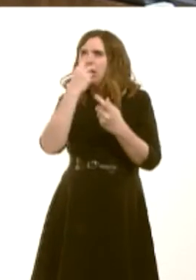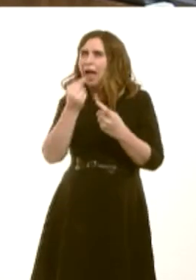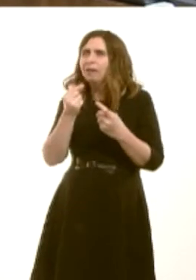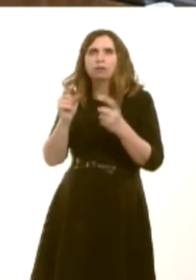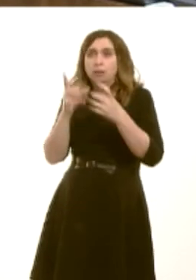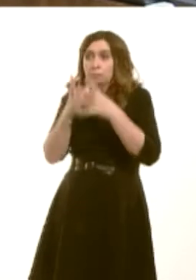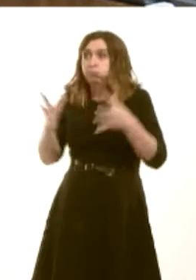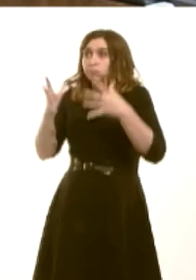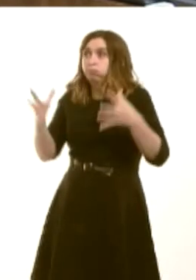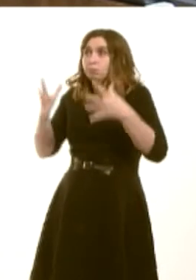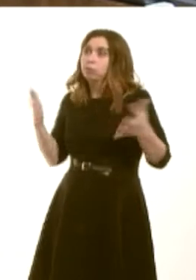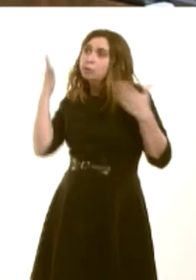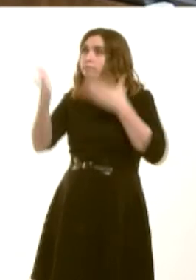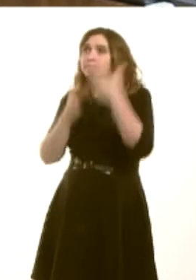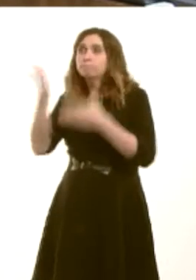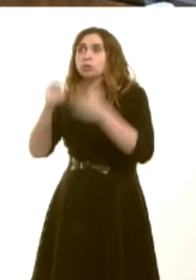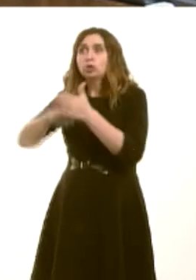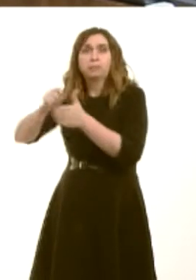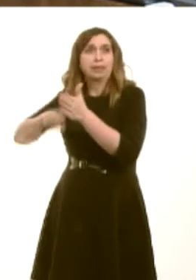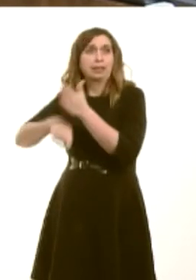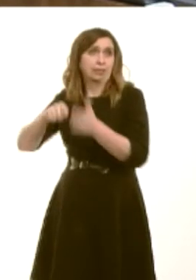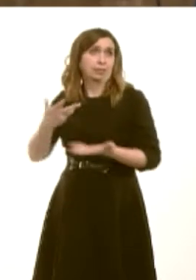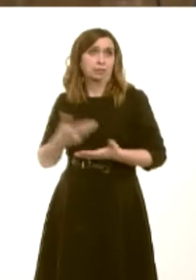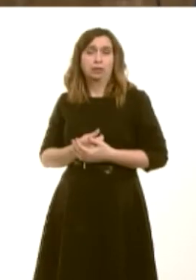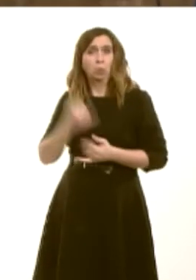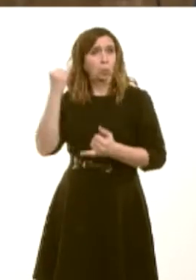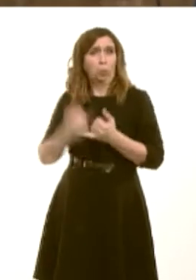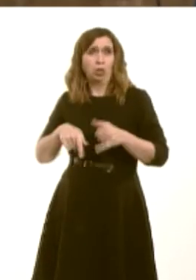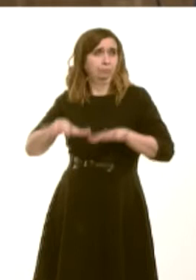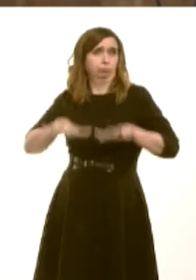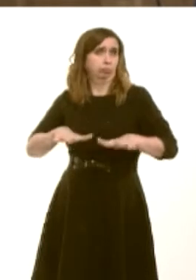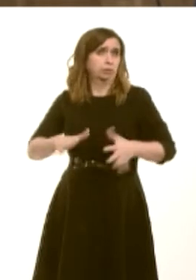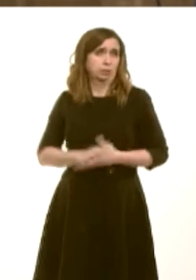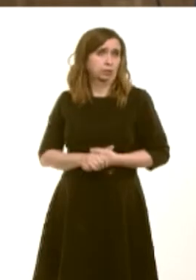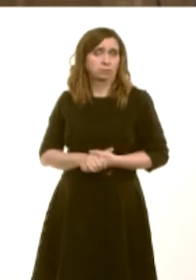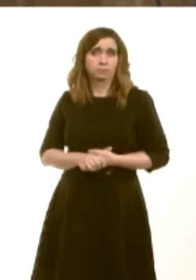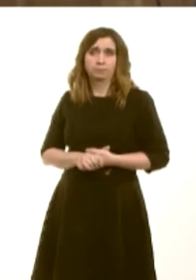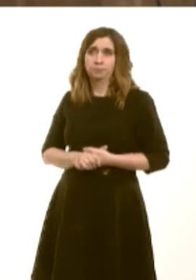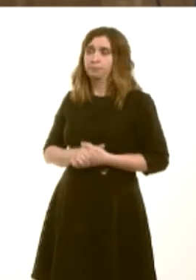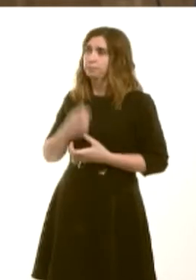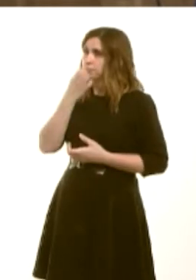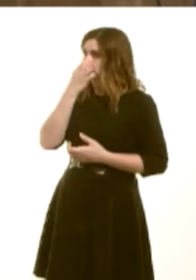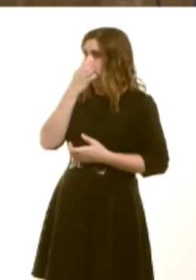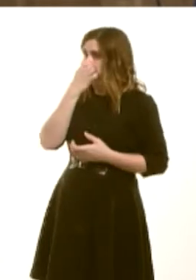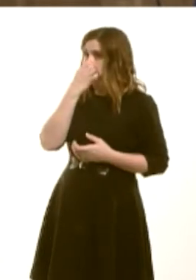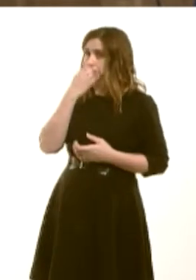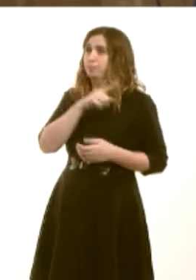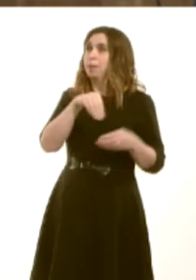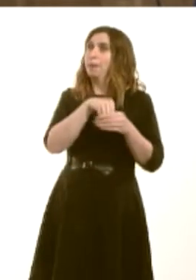street, which sees vacancy rates that are some of the worst in the UK? Carwyn Jones: Well, I did hear the Member for Ceredigion protest at the way that Lampeter